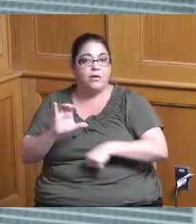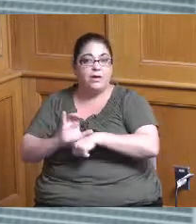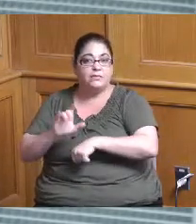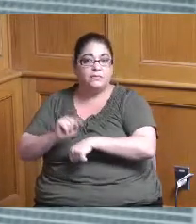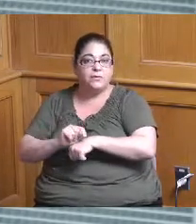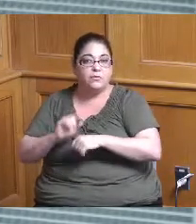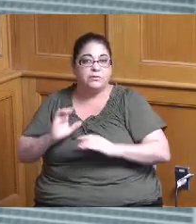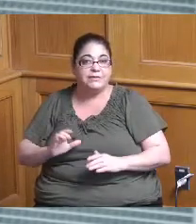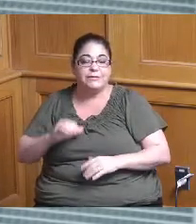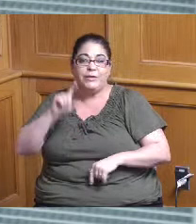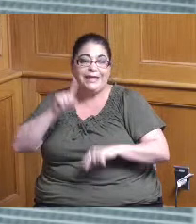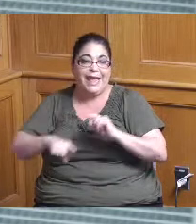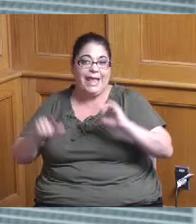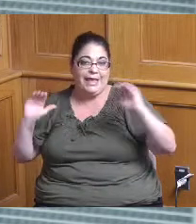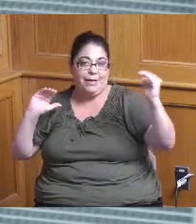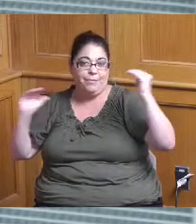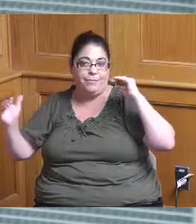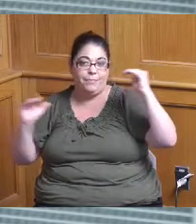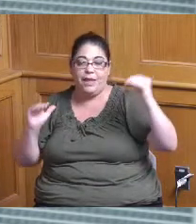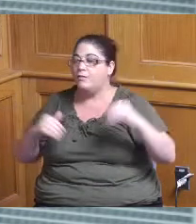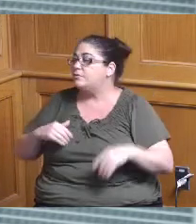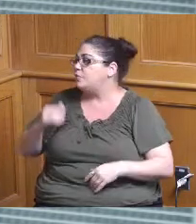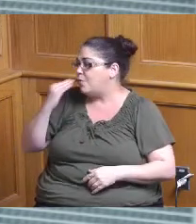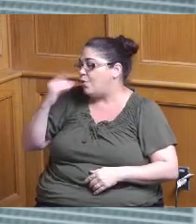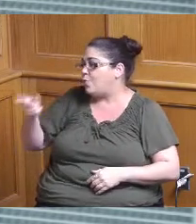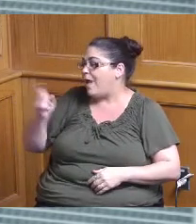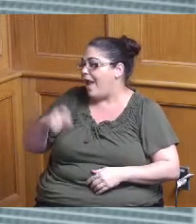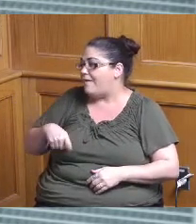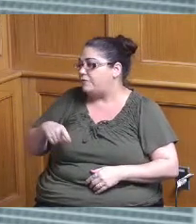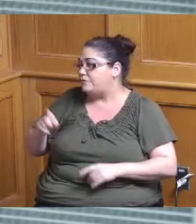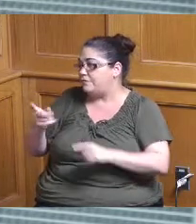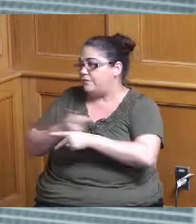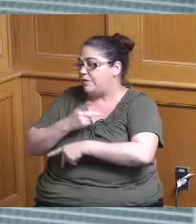comparable but that's not I know you got to consult that but you put on here you retooling